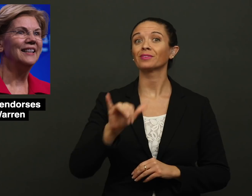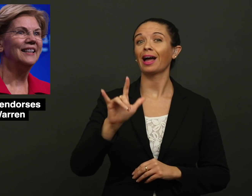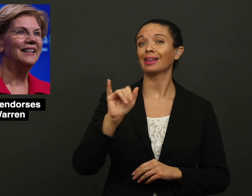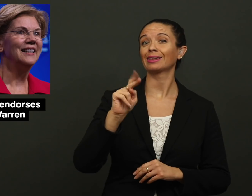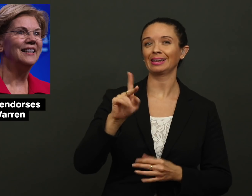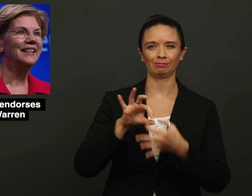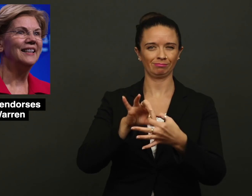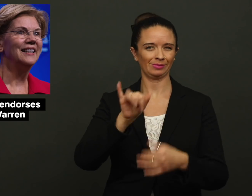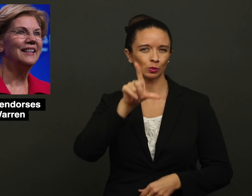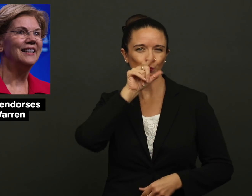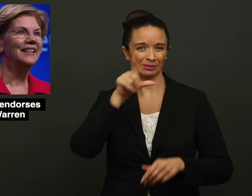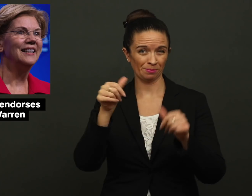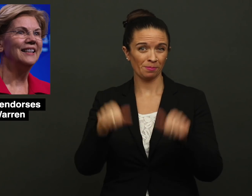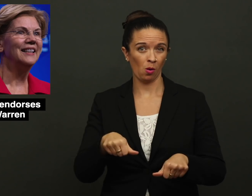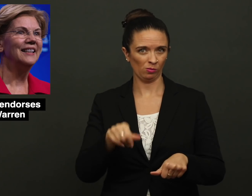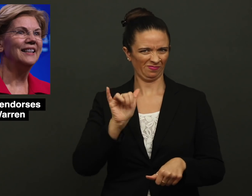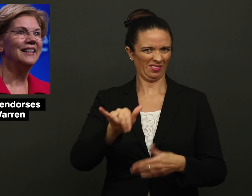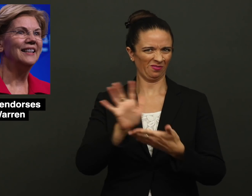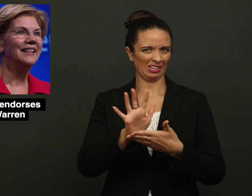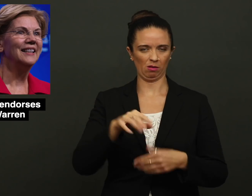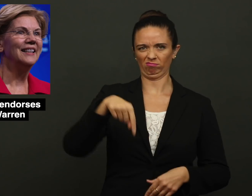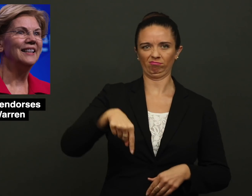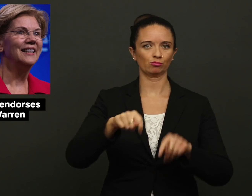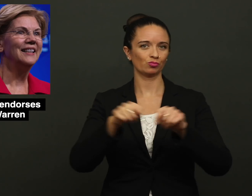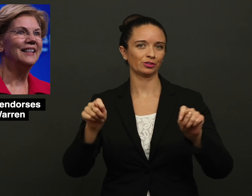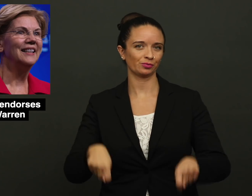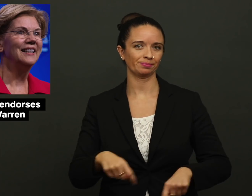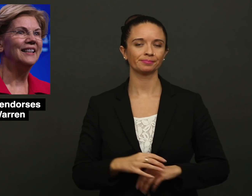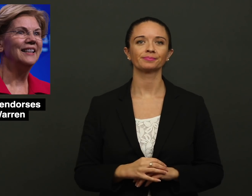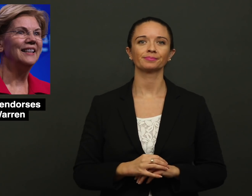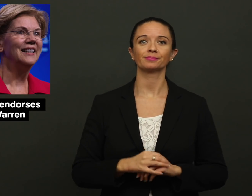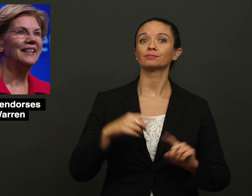The link to the twitter post of the video is in the transcript.